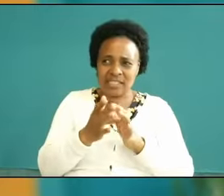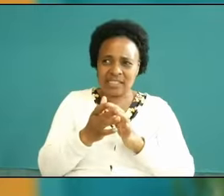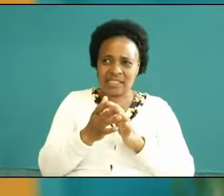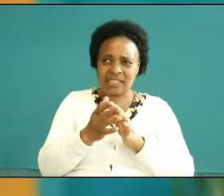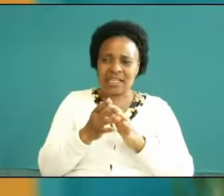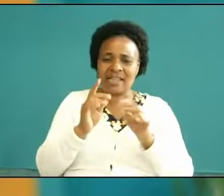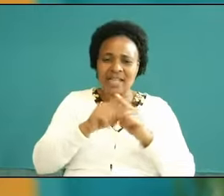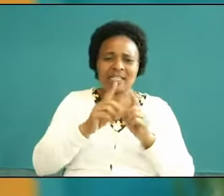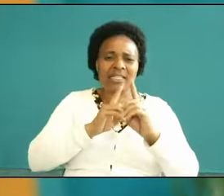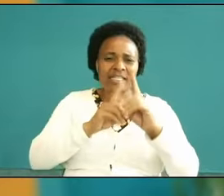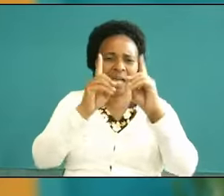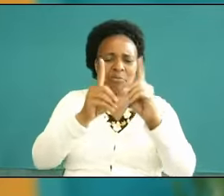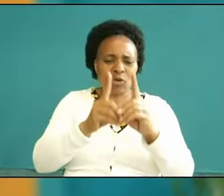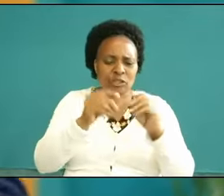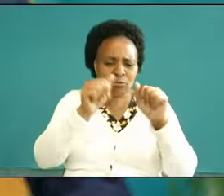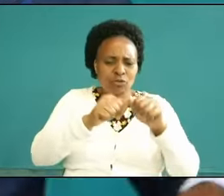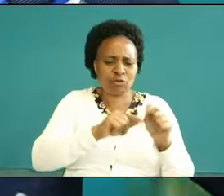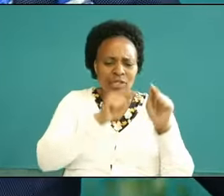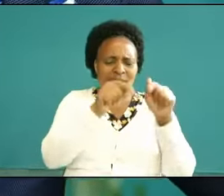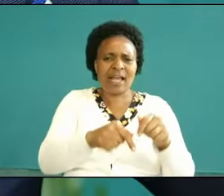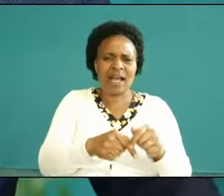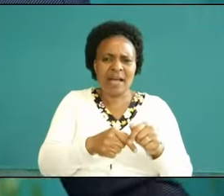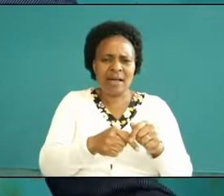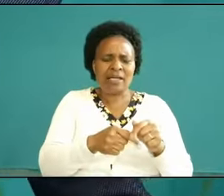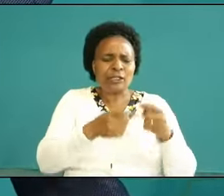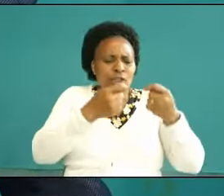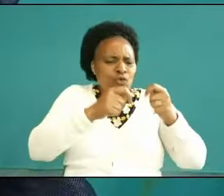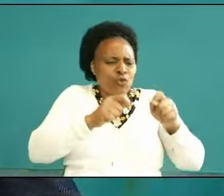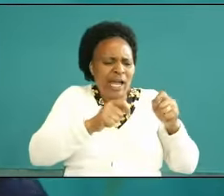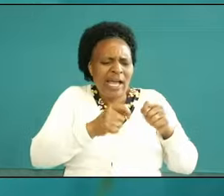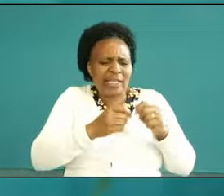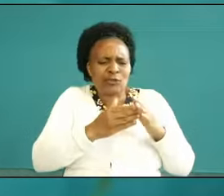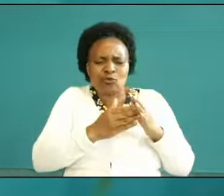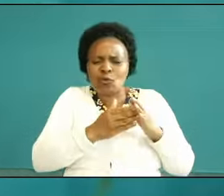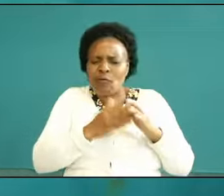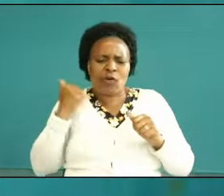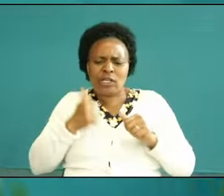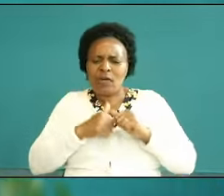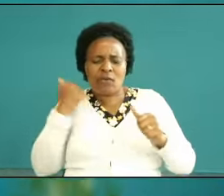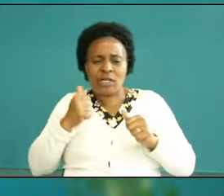the disciples must Cast Away the demon they try praying the demon can move they try and praying